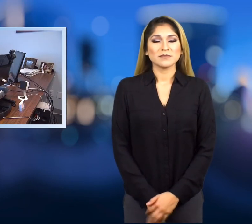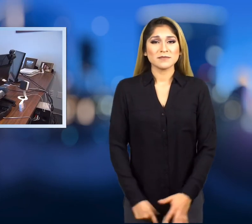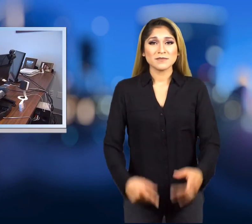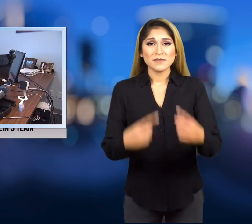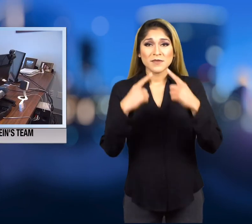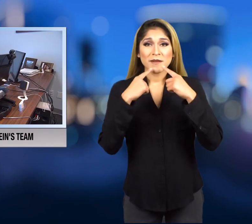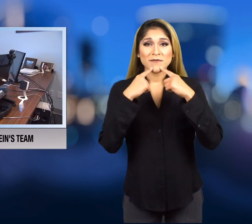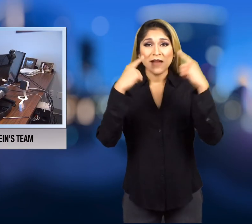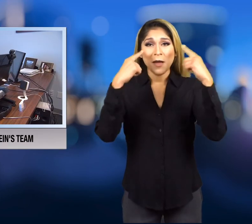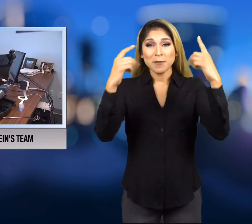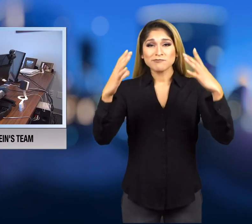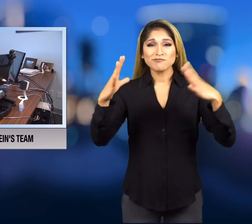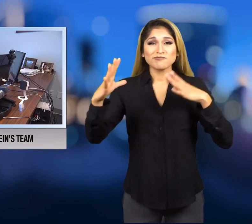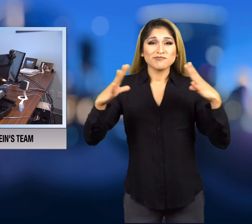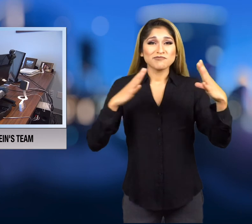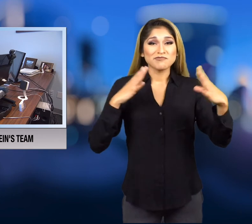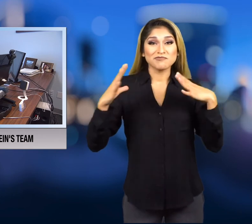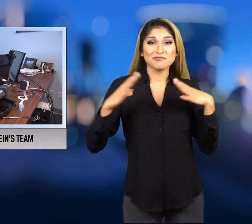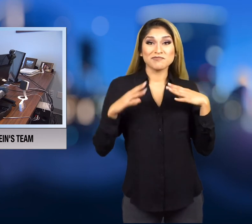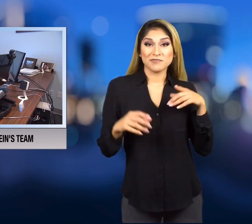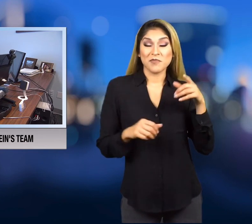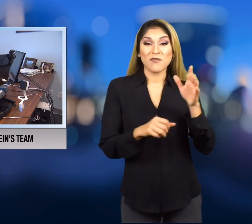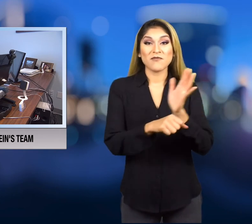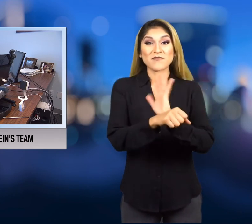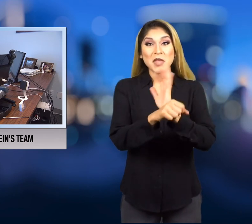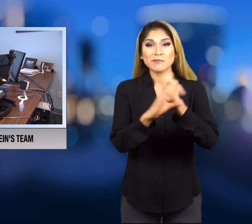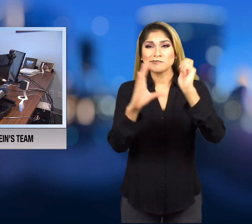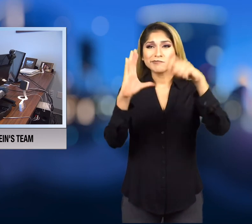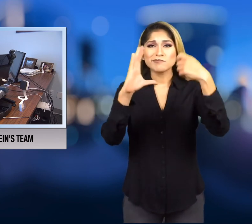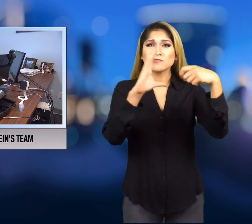More trouble for Hollywood producer